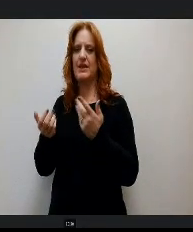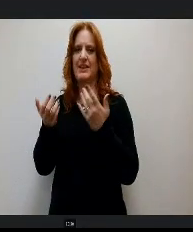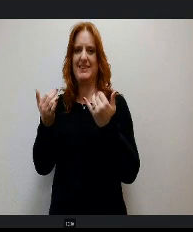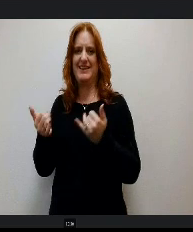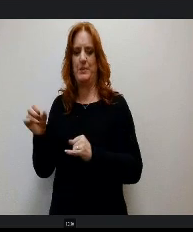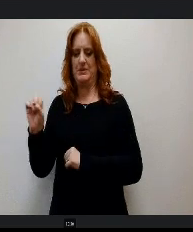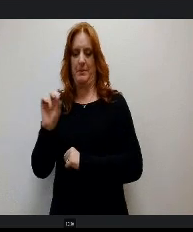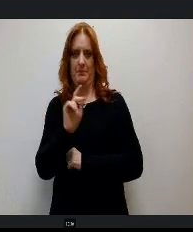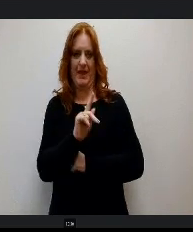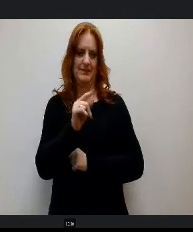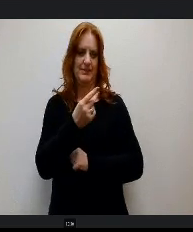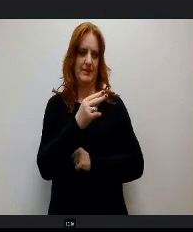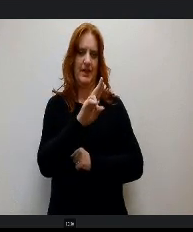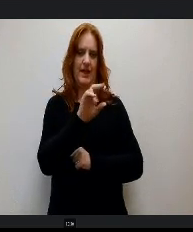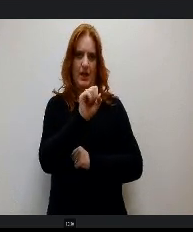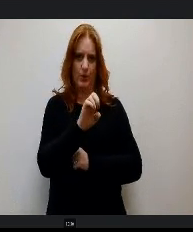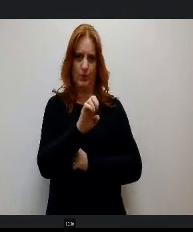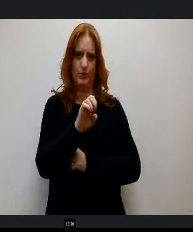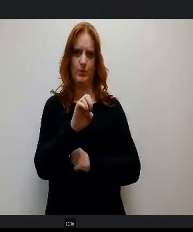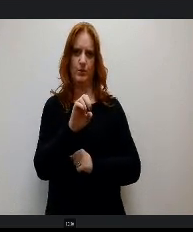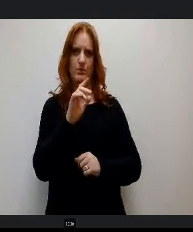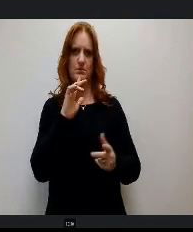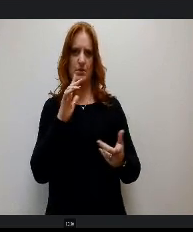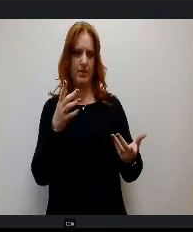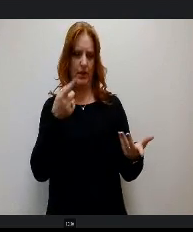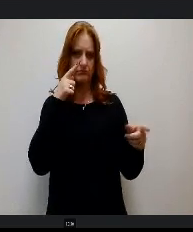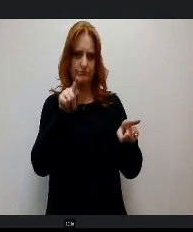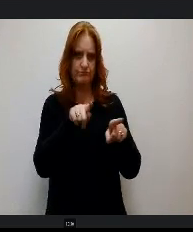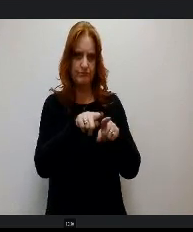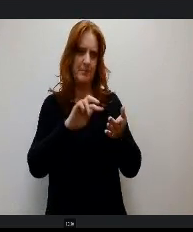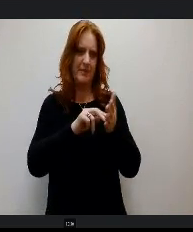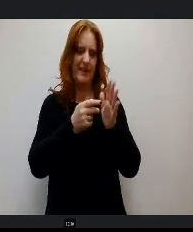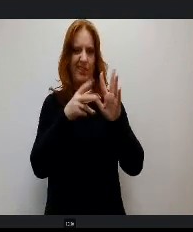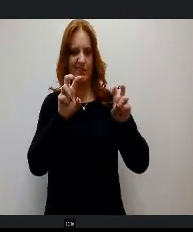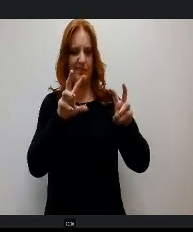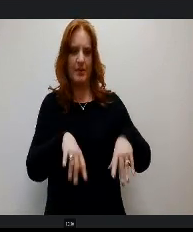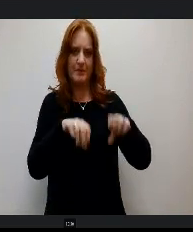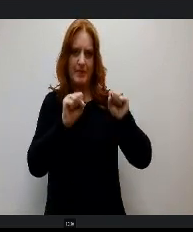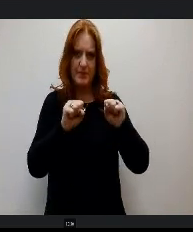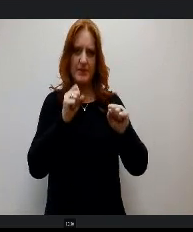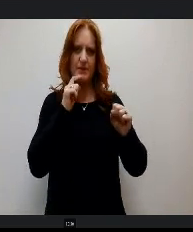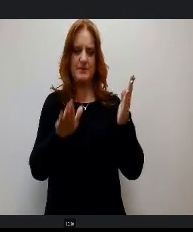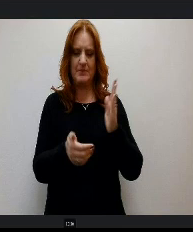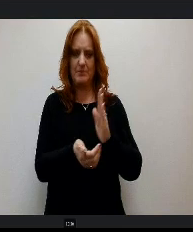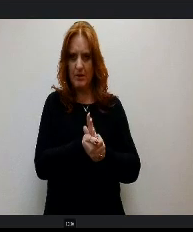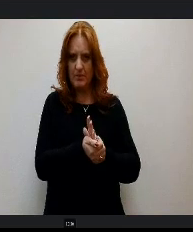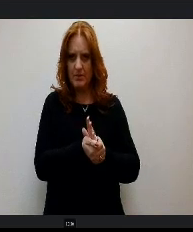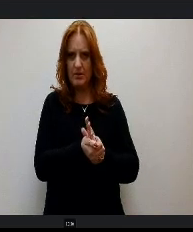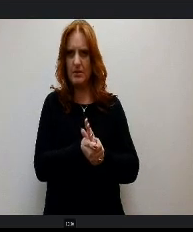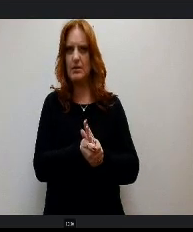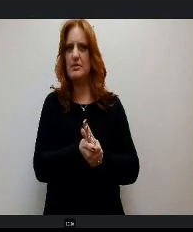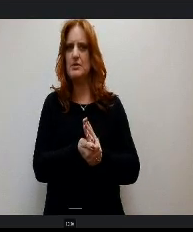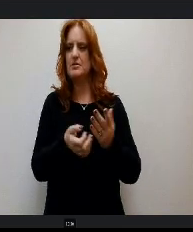the House. They've concurred, meaning they've adopted the Senate s amendments. And so it's repassed and it's on